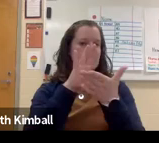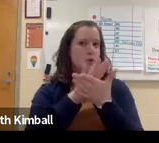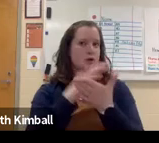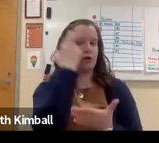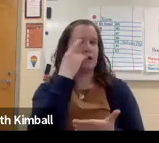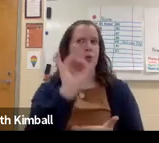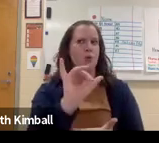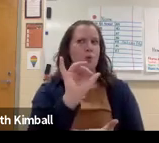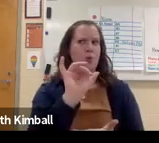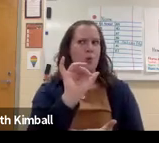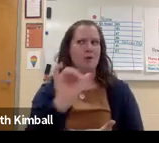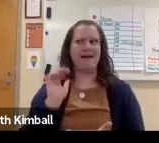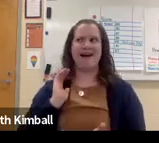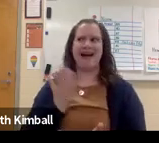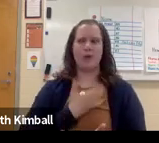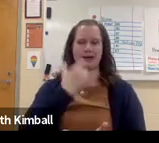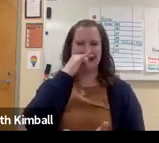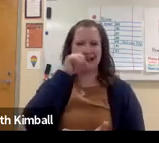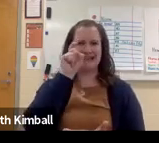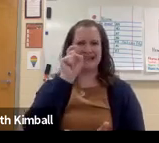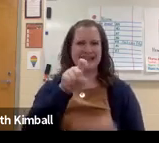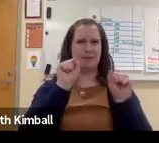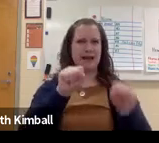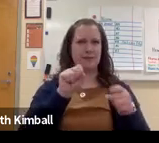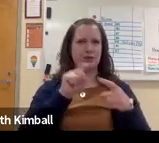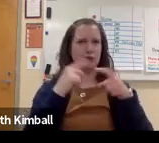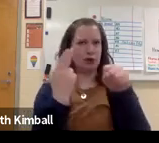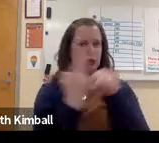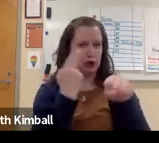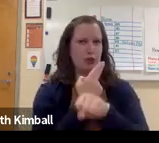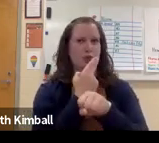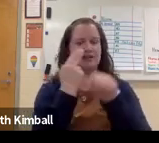So it's been around for some time. But more recently, schools have realized how important